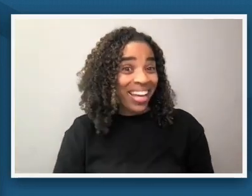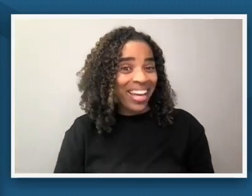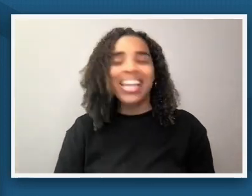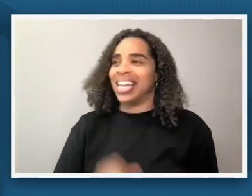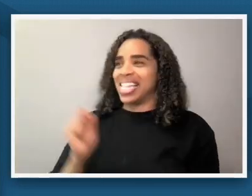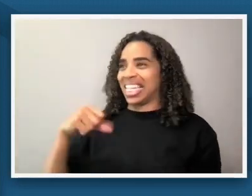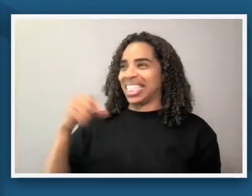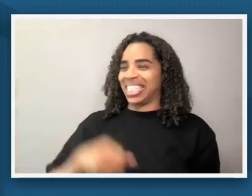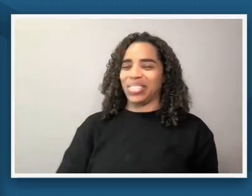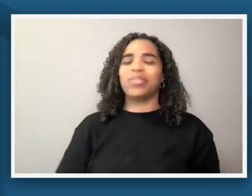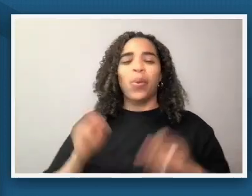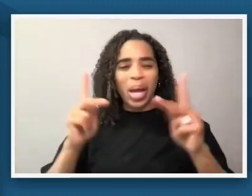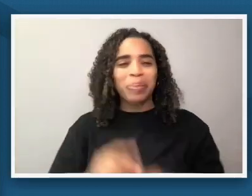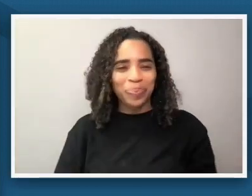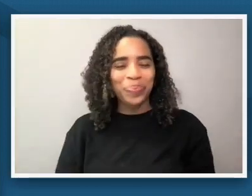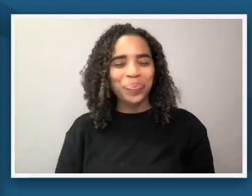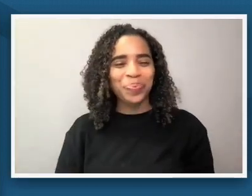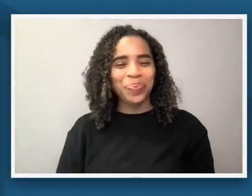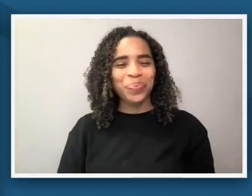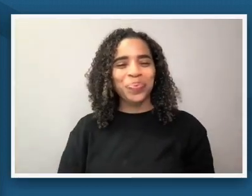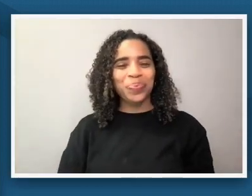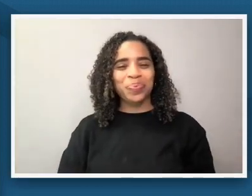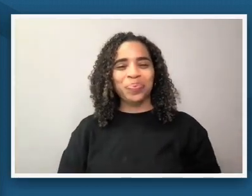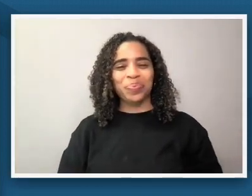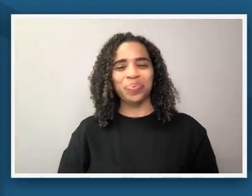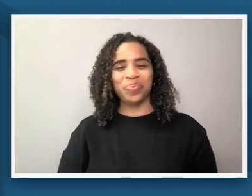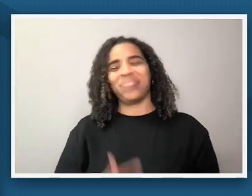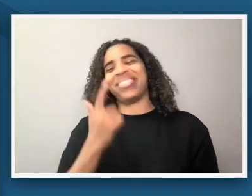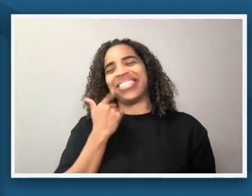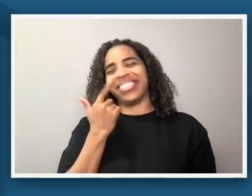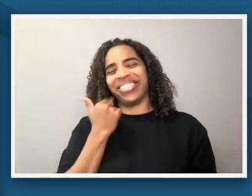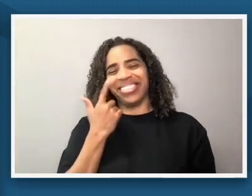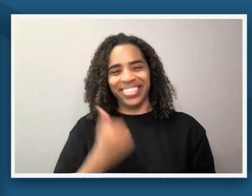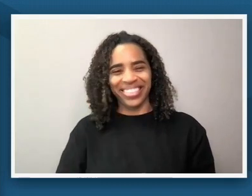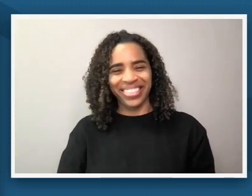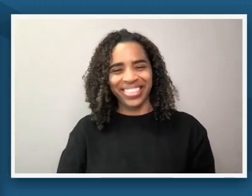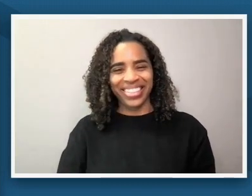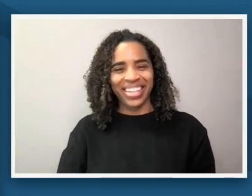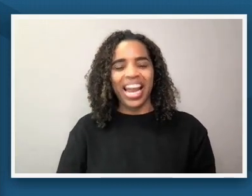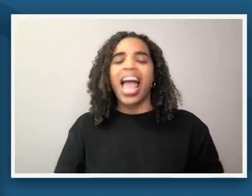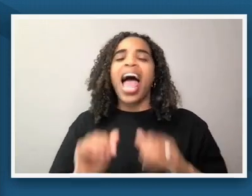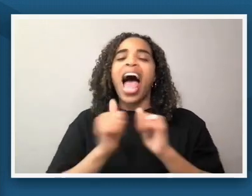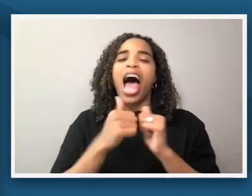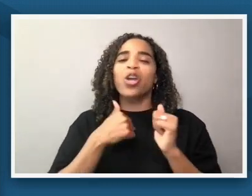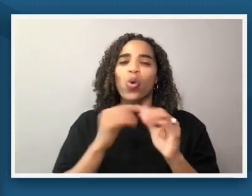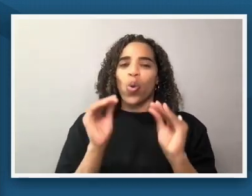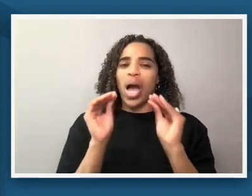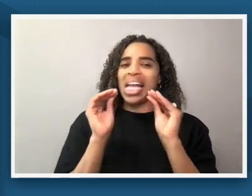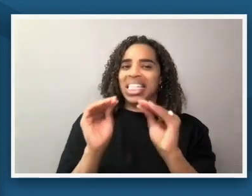okay how do we teach this content in a